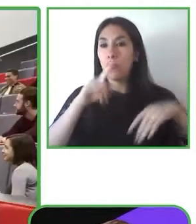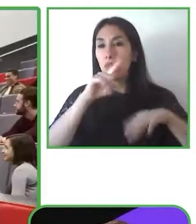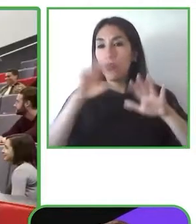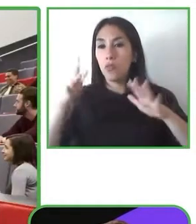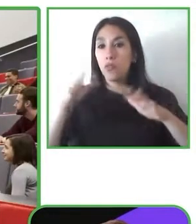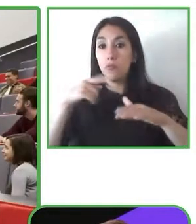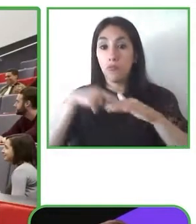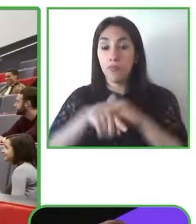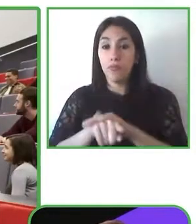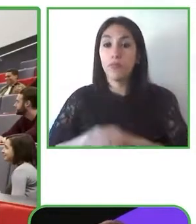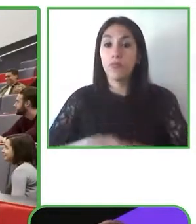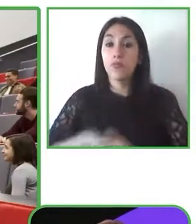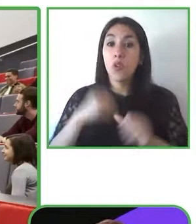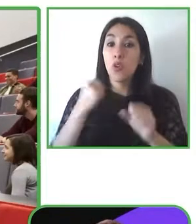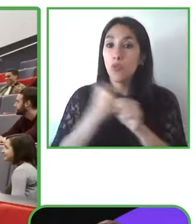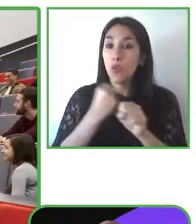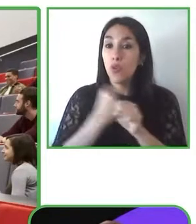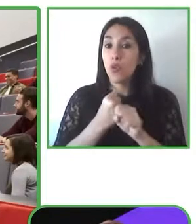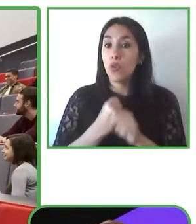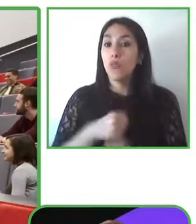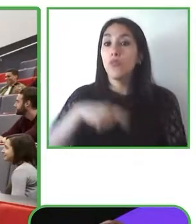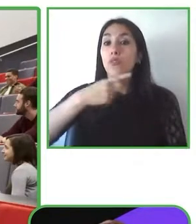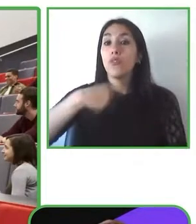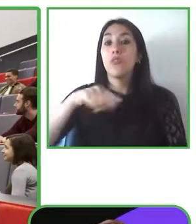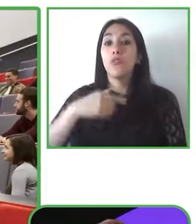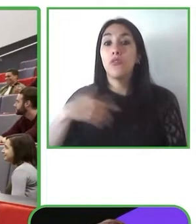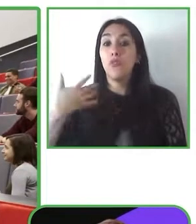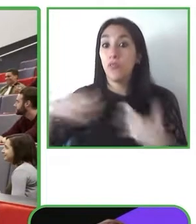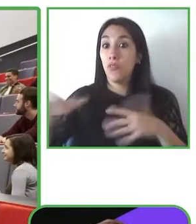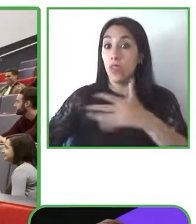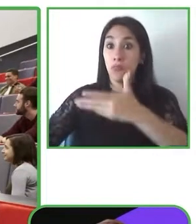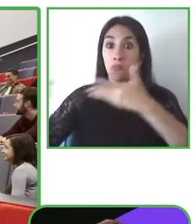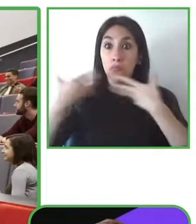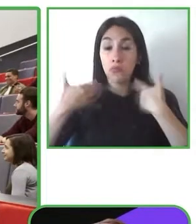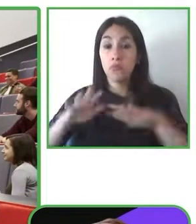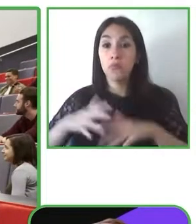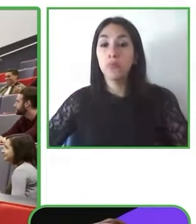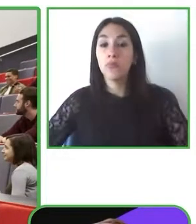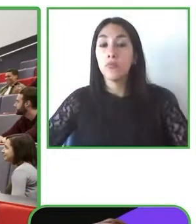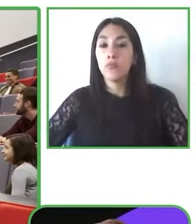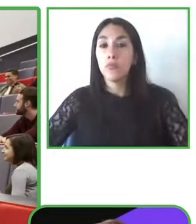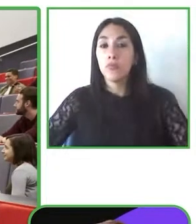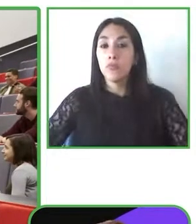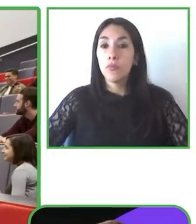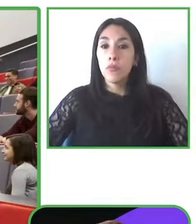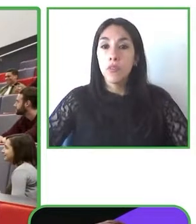This policy defines that when we speak about accessibility, we mean the degree to which a product device service physical